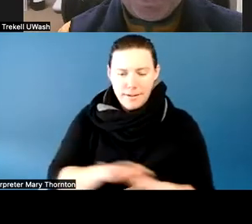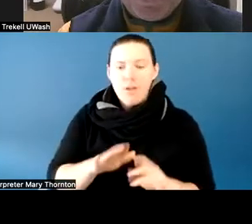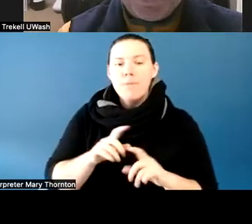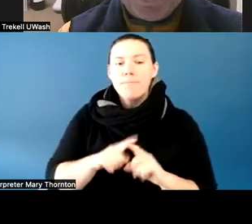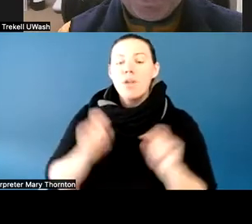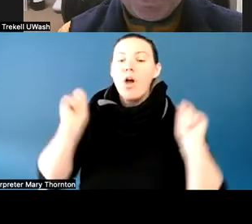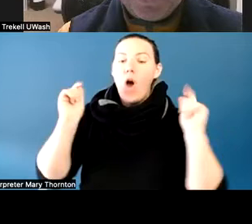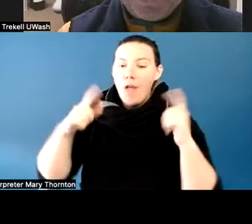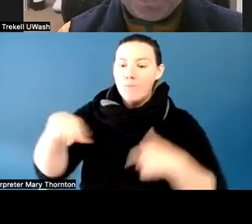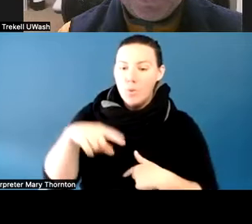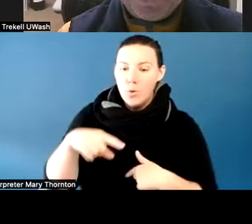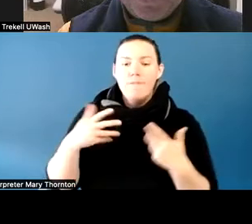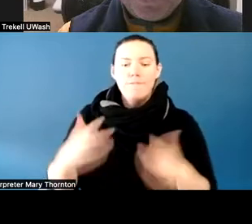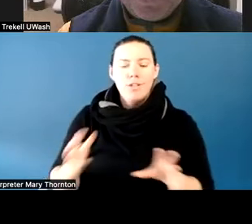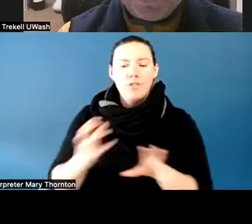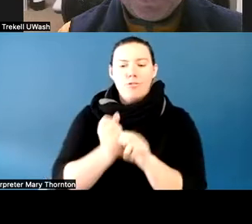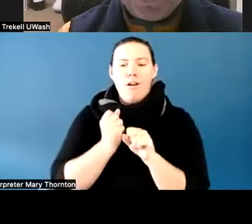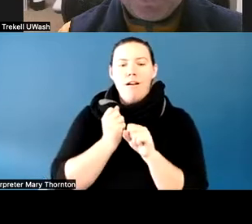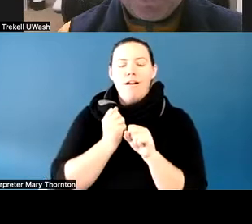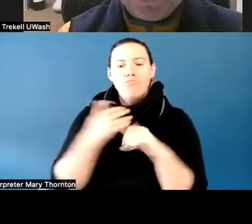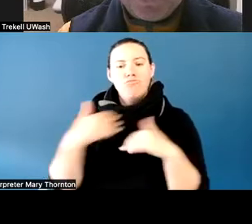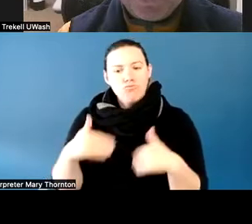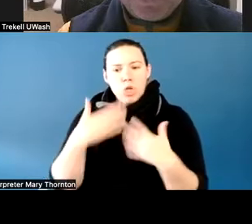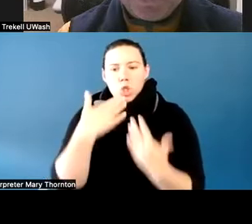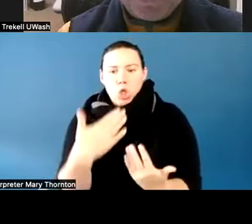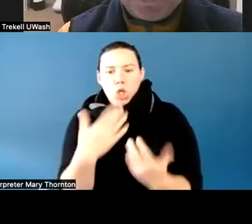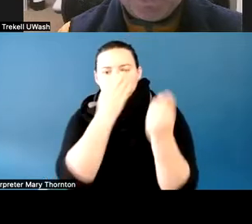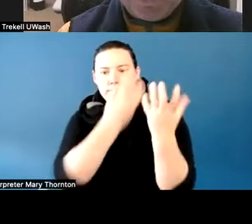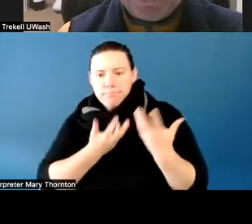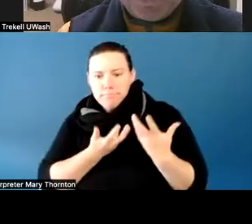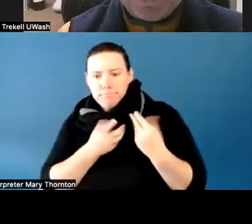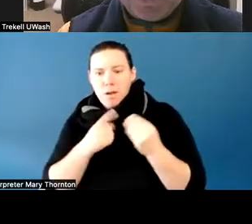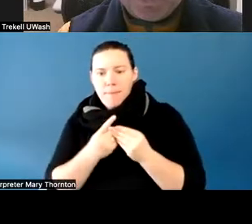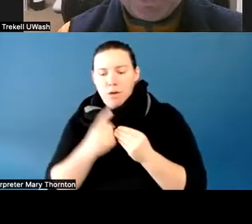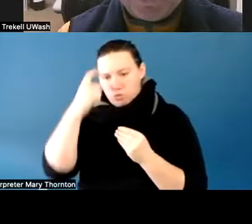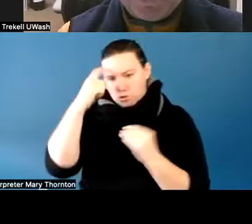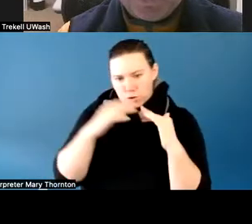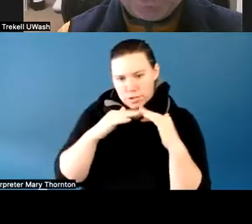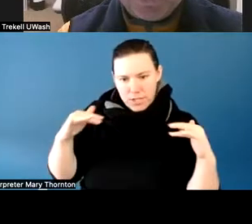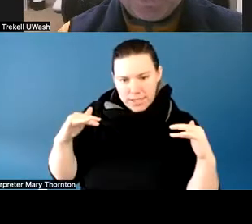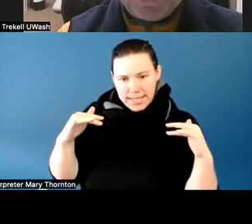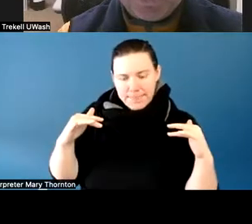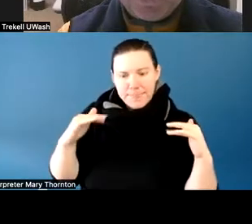Depending on where you are, and your understanding of neurodiversity or neurodivergent students,